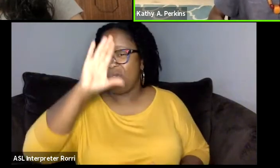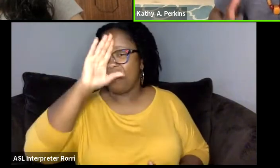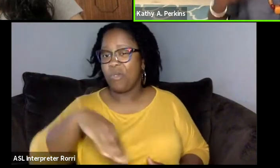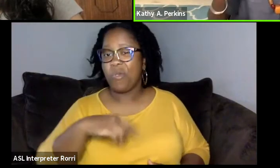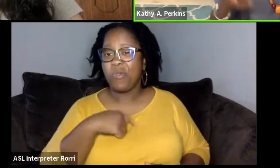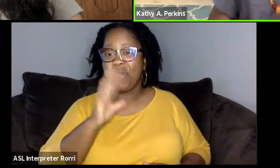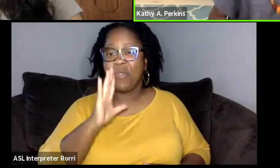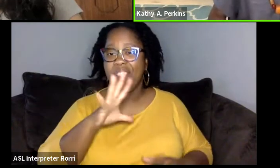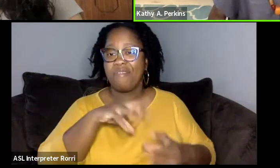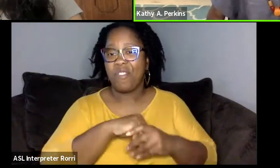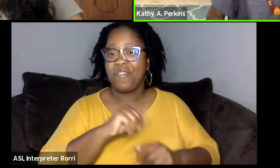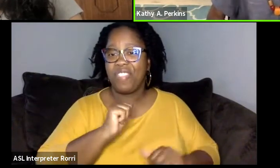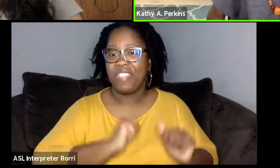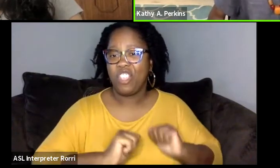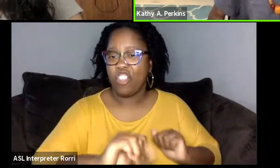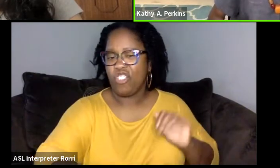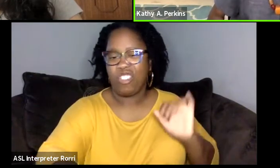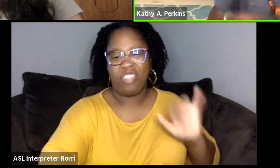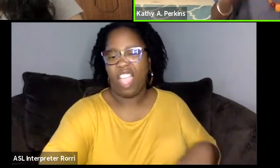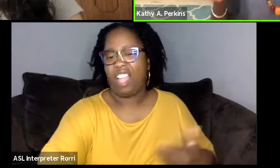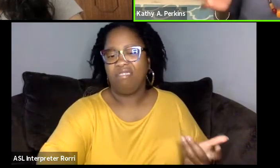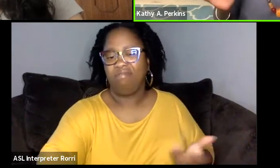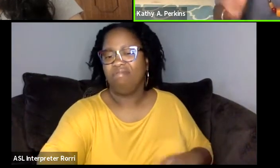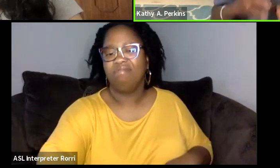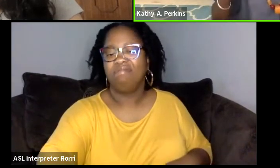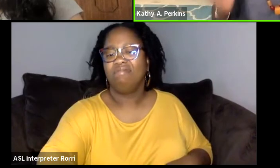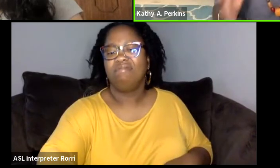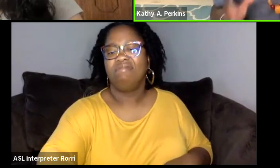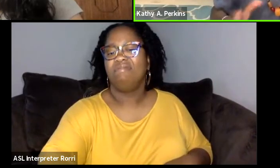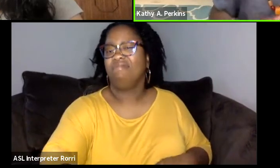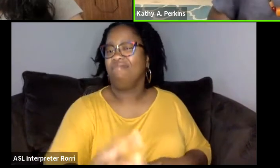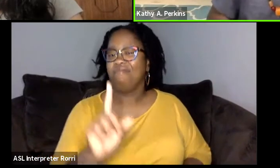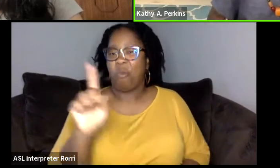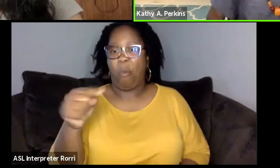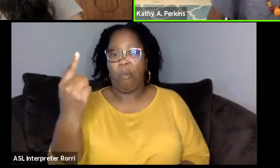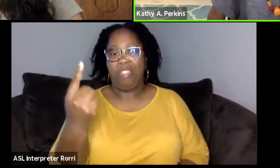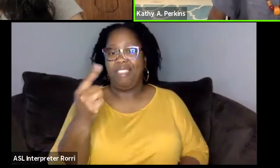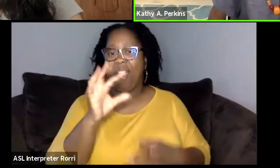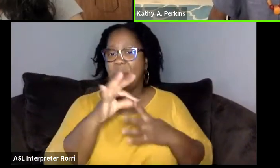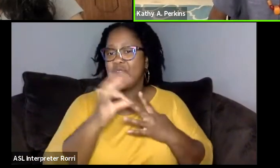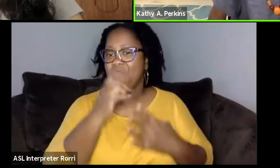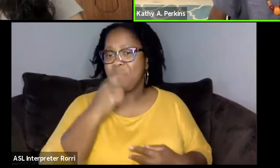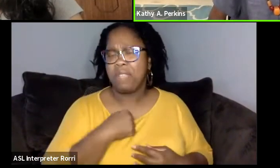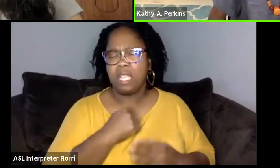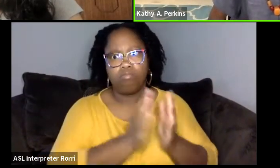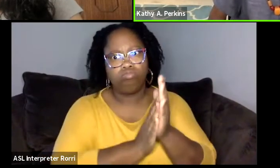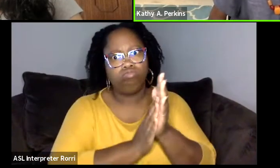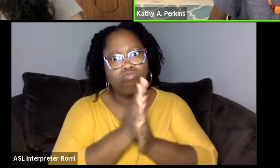There was no other option. That's what I really wanted to do. I was very passionate about the arts.